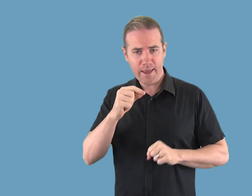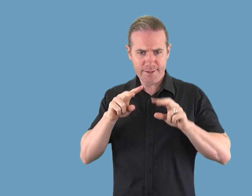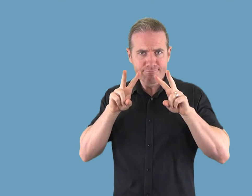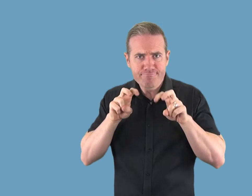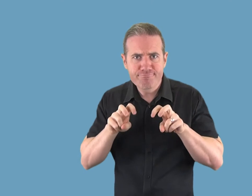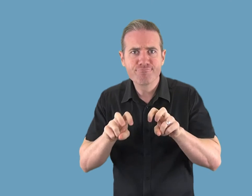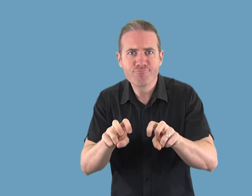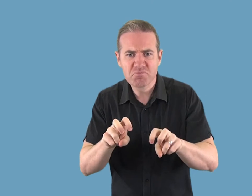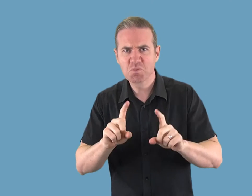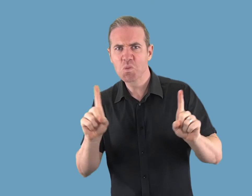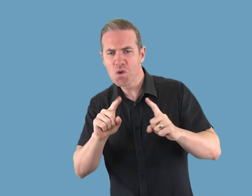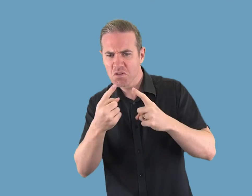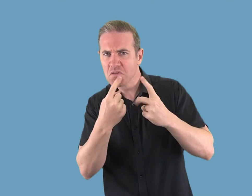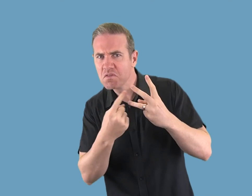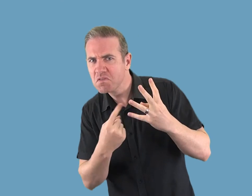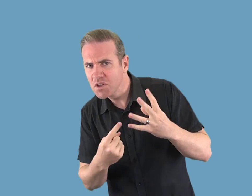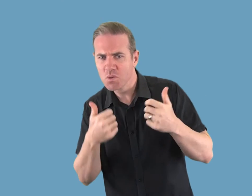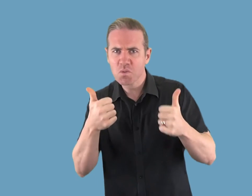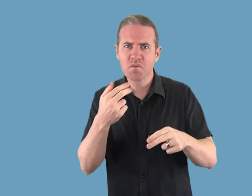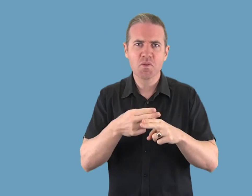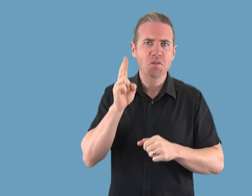listing the features of interest for people who are Deaf or